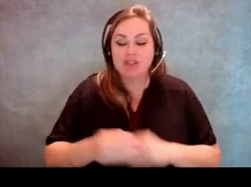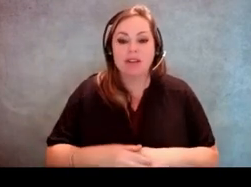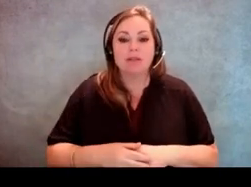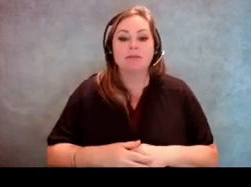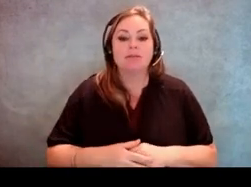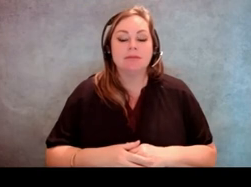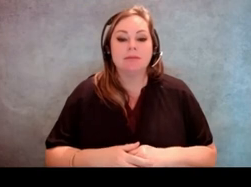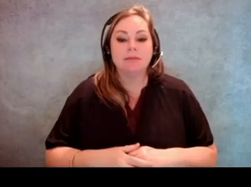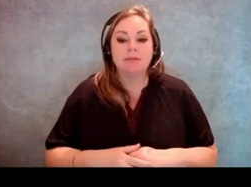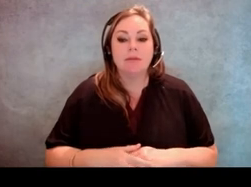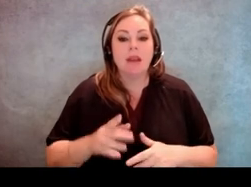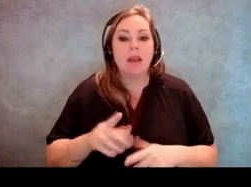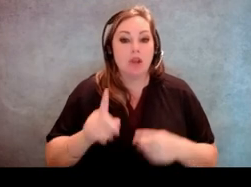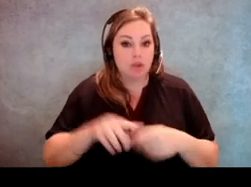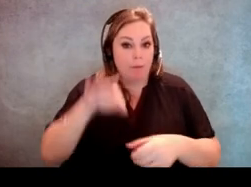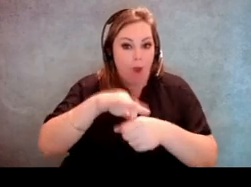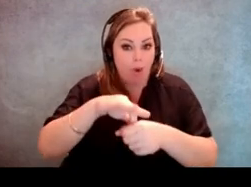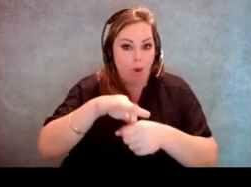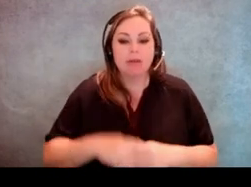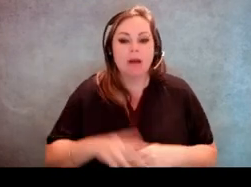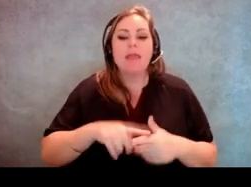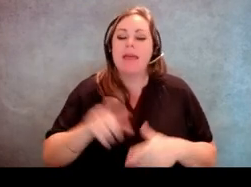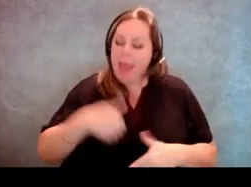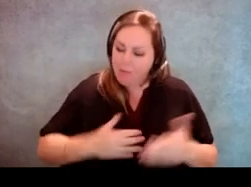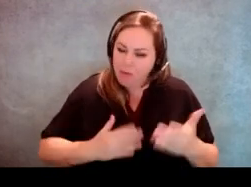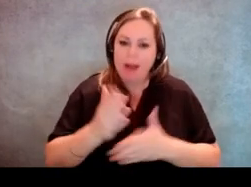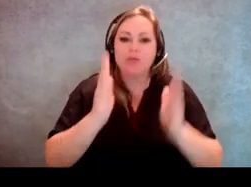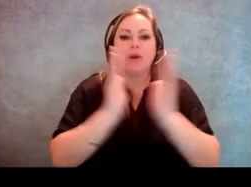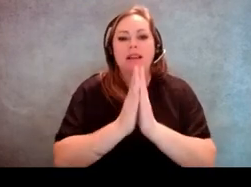about before in order to vote, they have a right to request that.